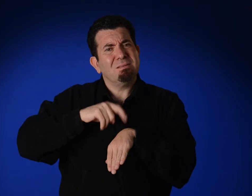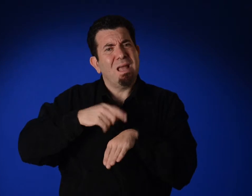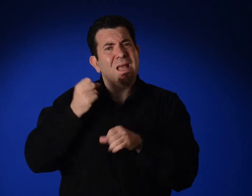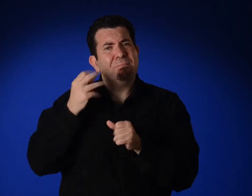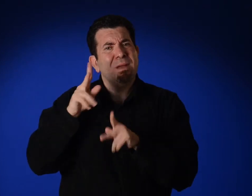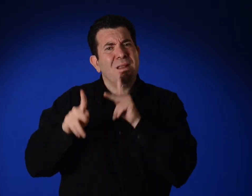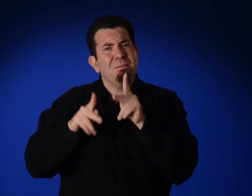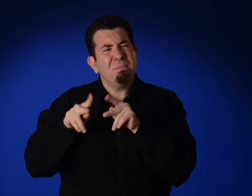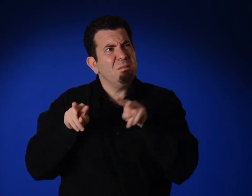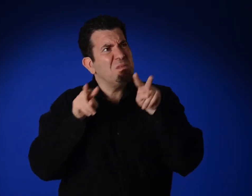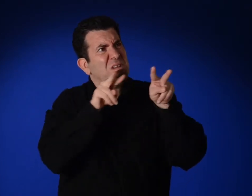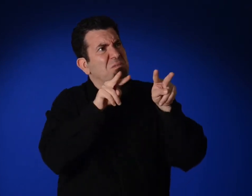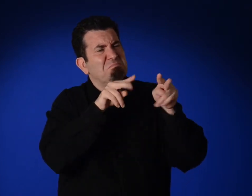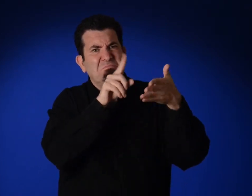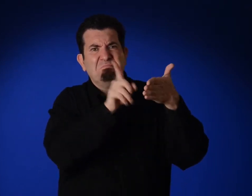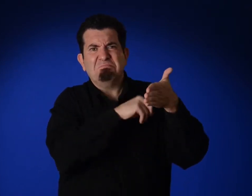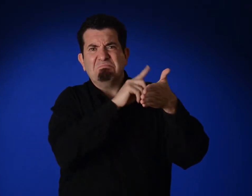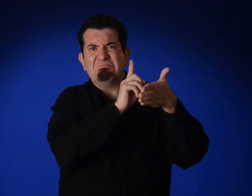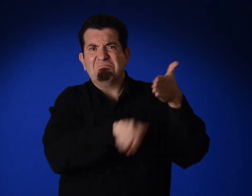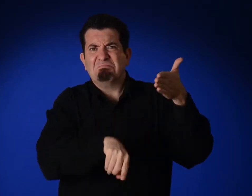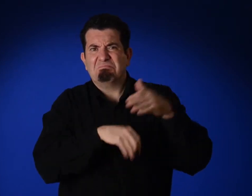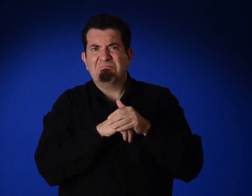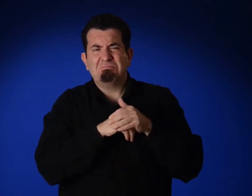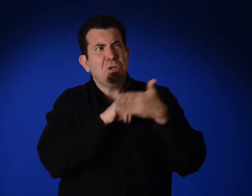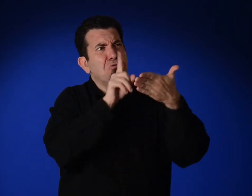When the painting was shown, many people criticized it.